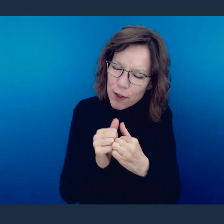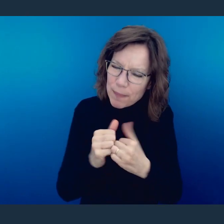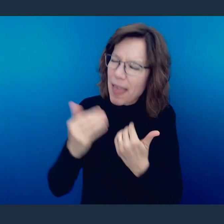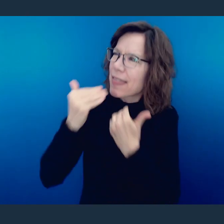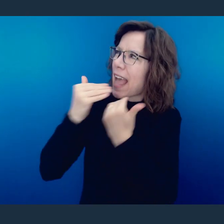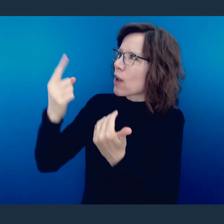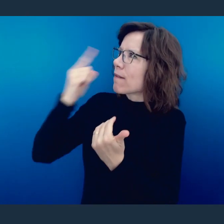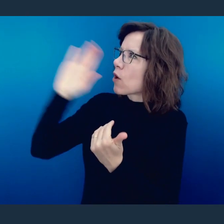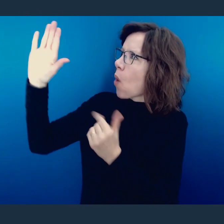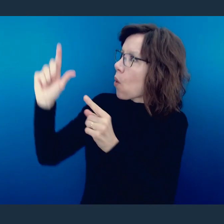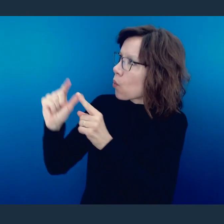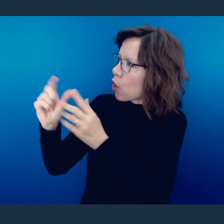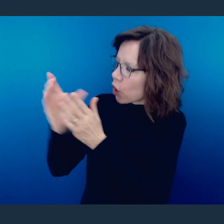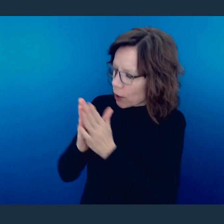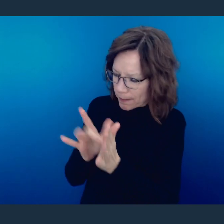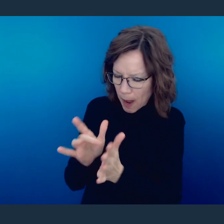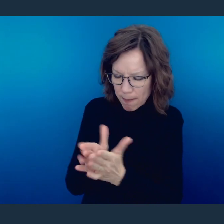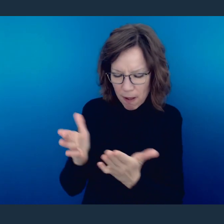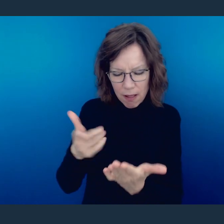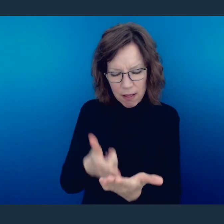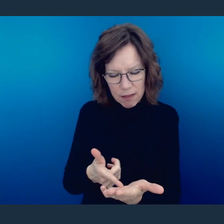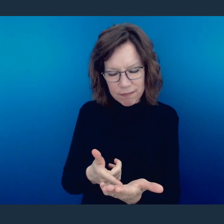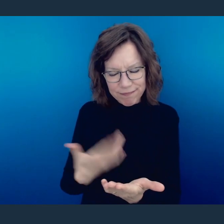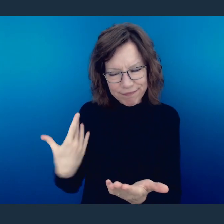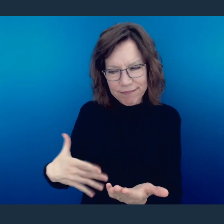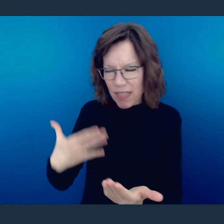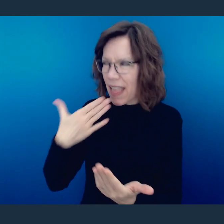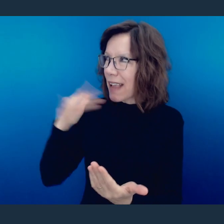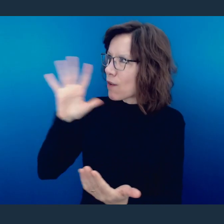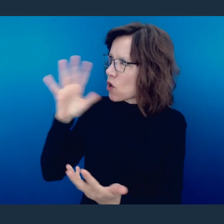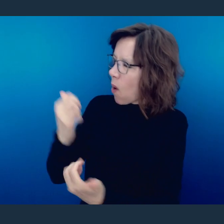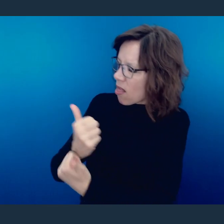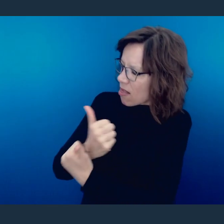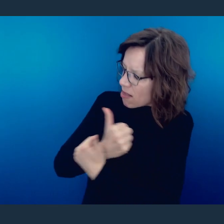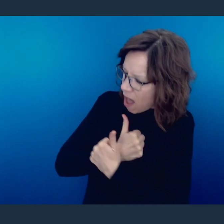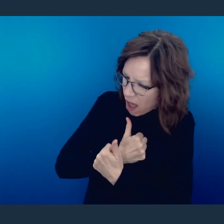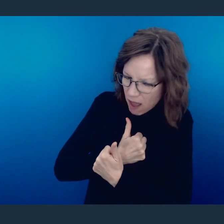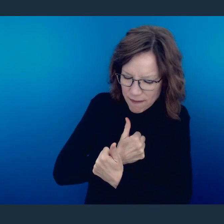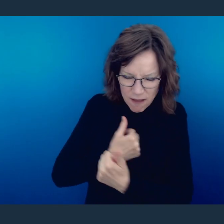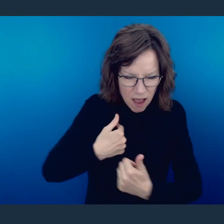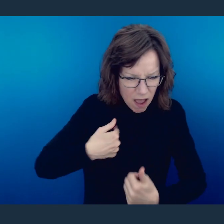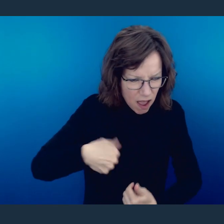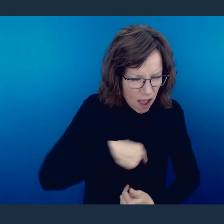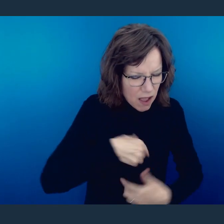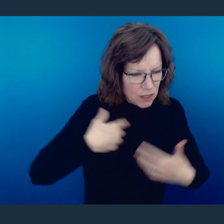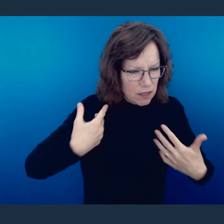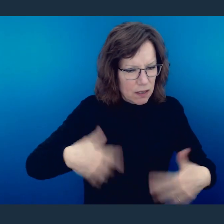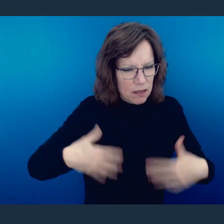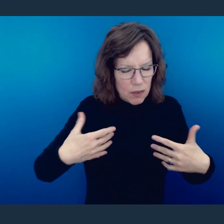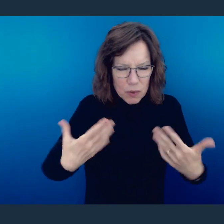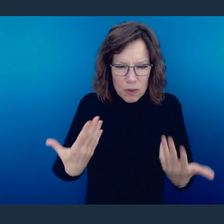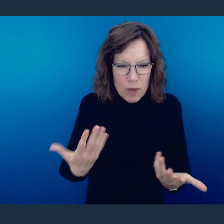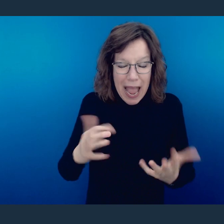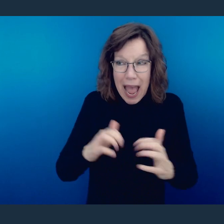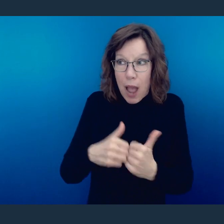You for Your word. I thank You for the love that You have shared toward us that has manifested